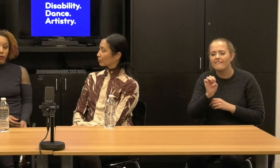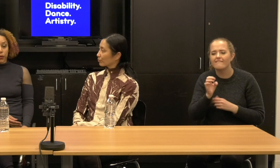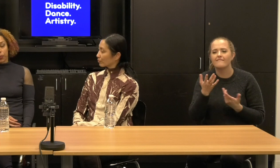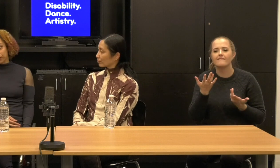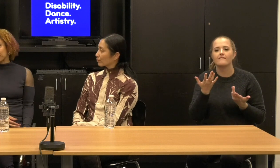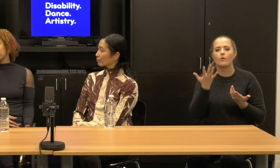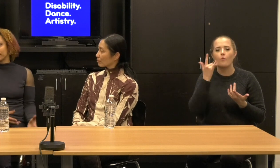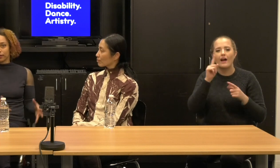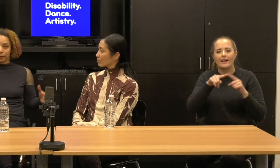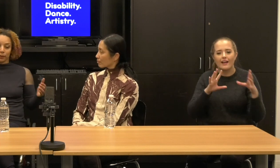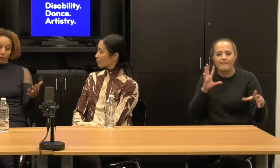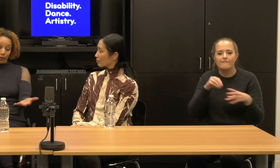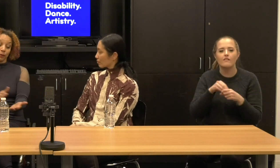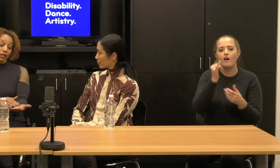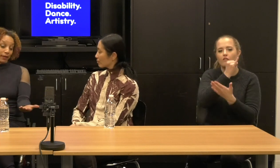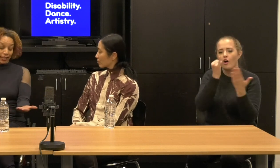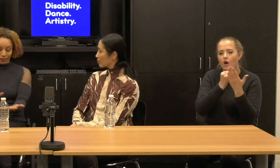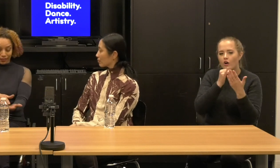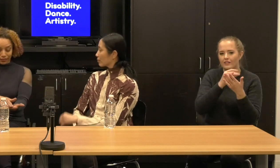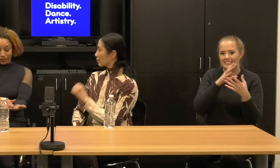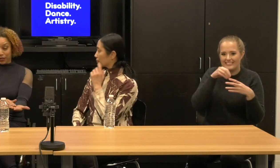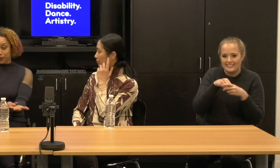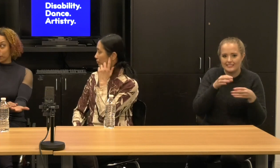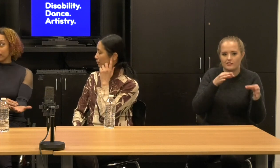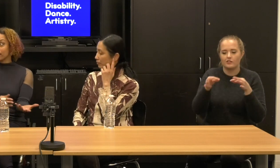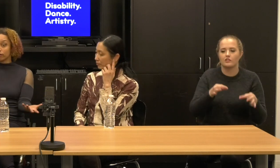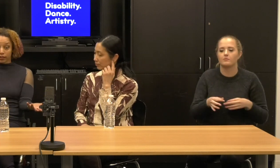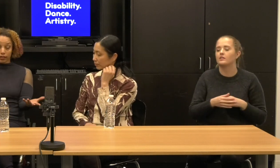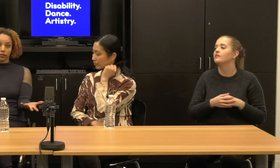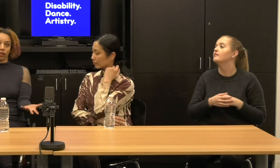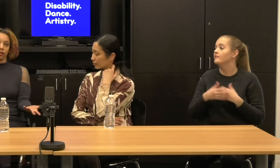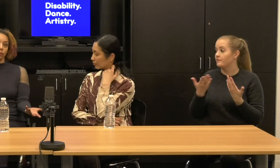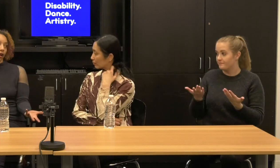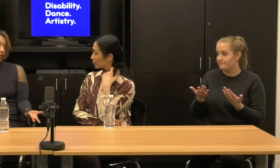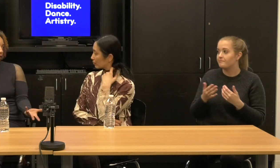Alice: This is what we mean, we were at the beginning of this, so we really started asking